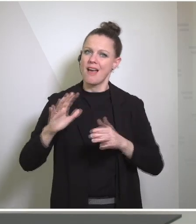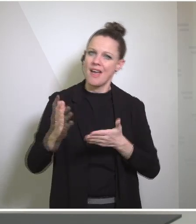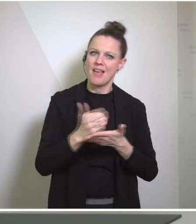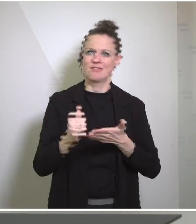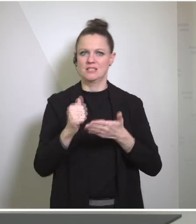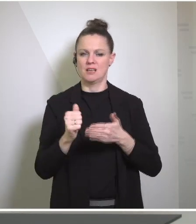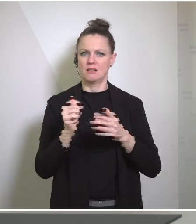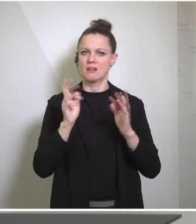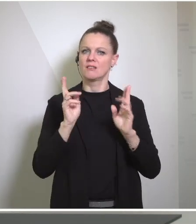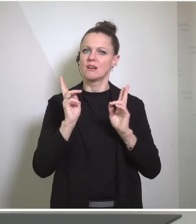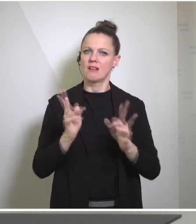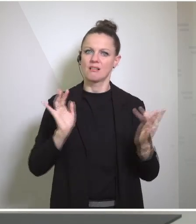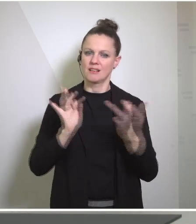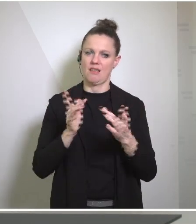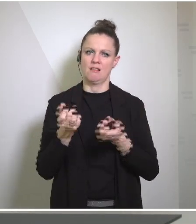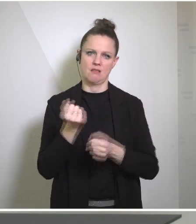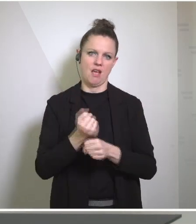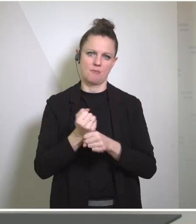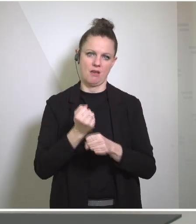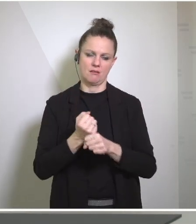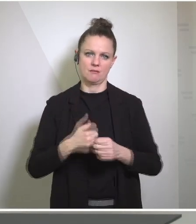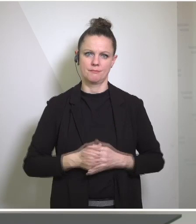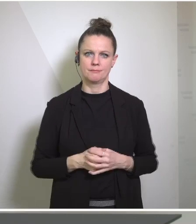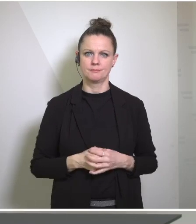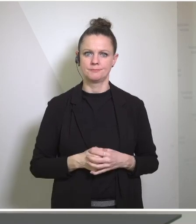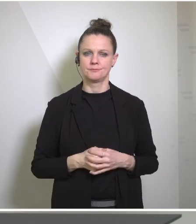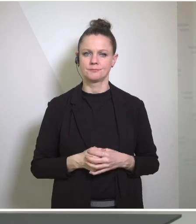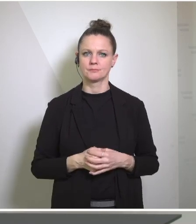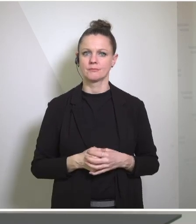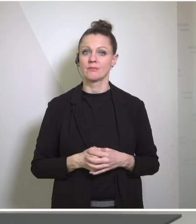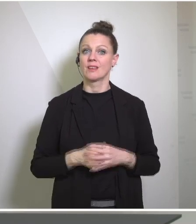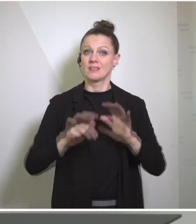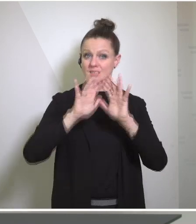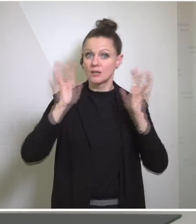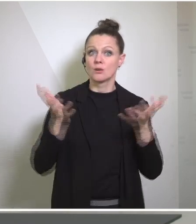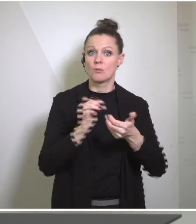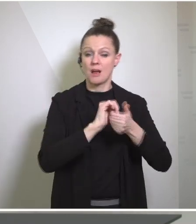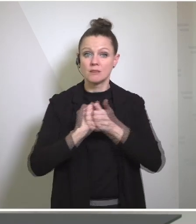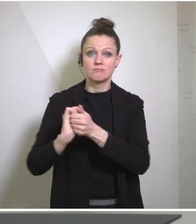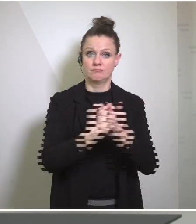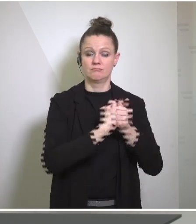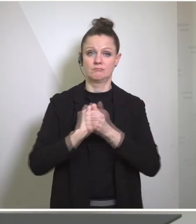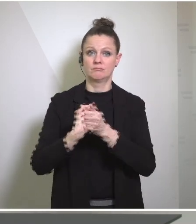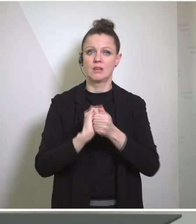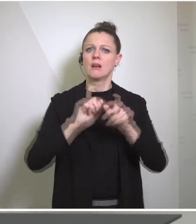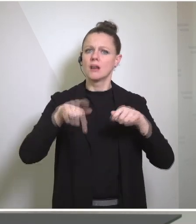of synthetic drugs. This global coalition has developed through its working groups,